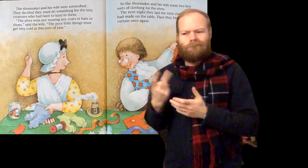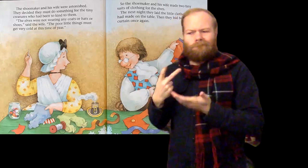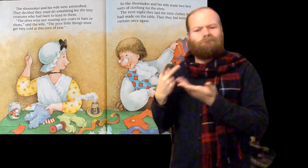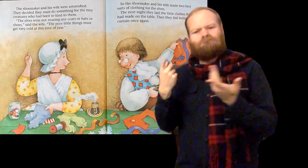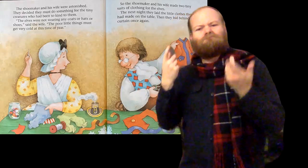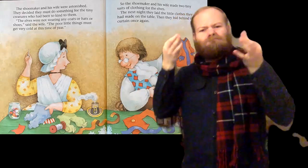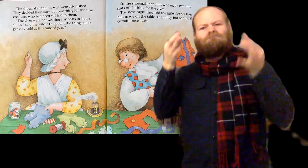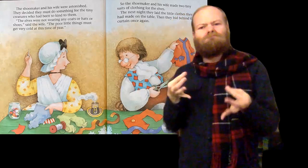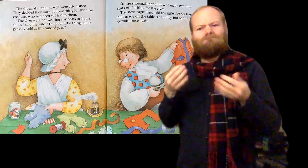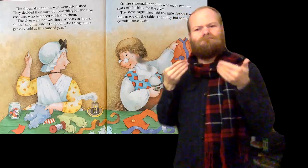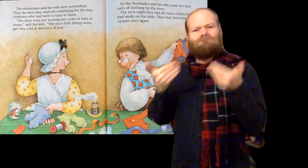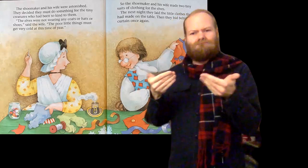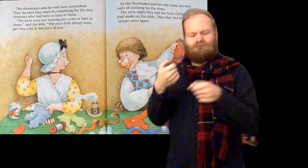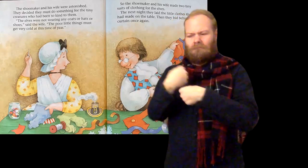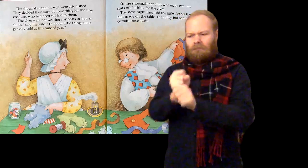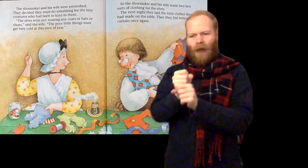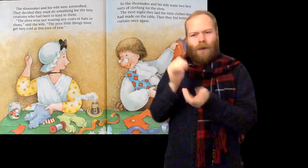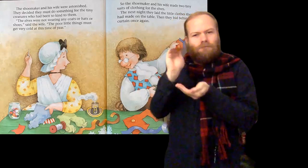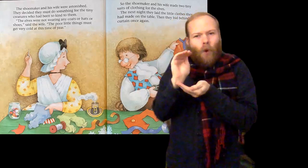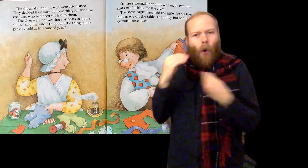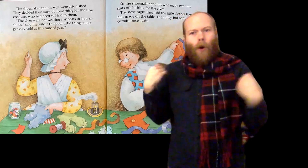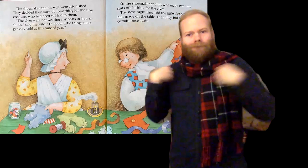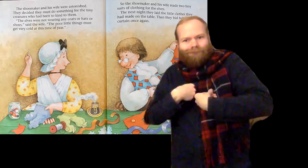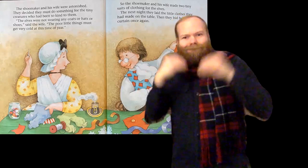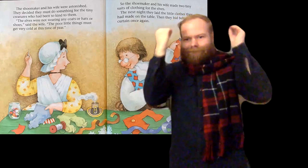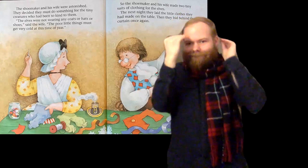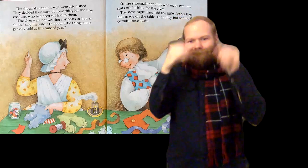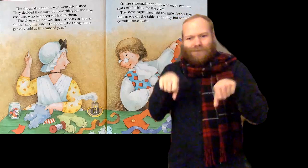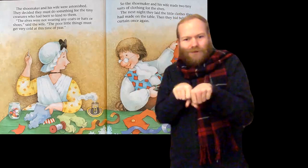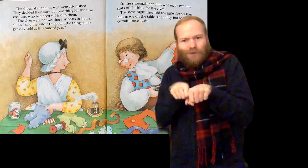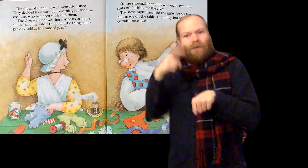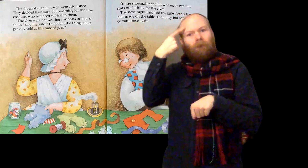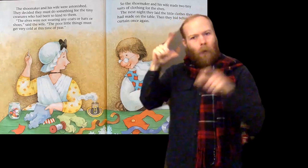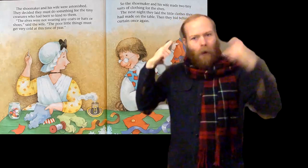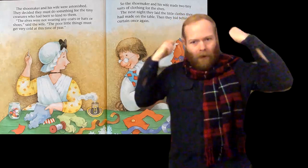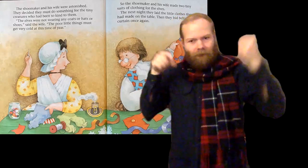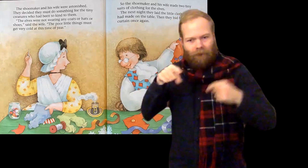So the shoemaker and his wife made two tiny suits of clothing for the elves.